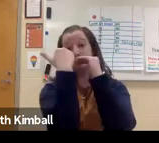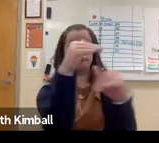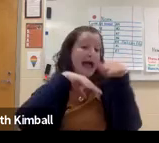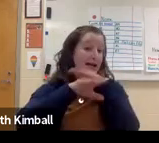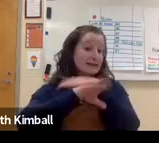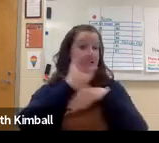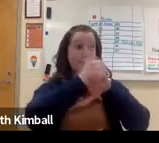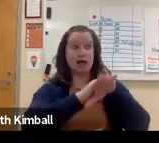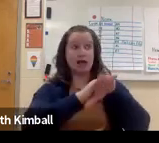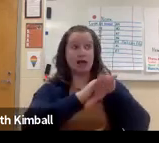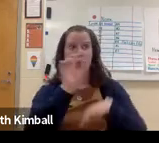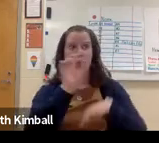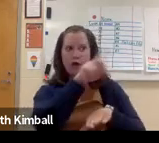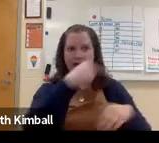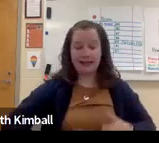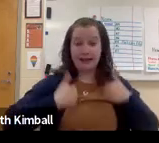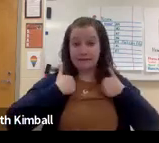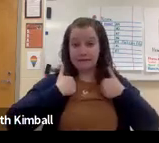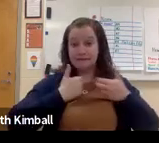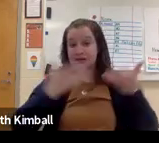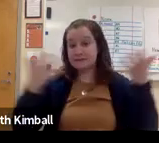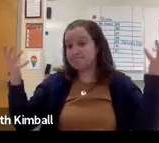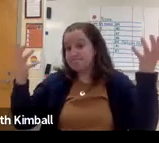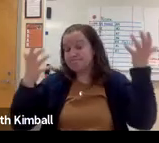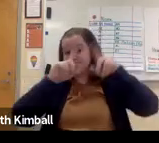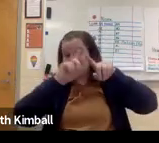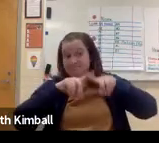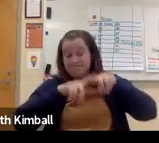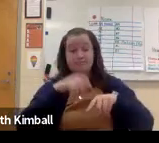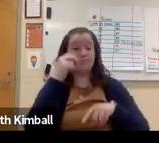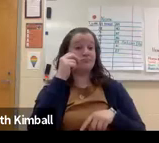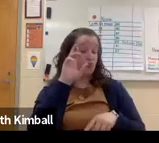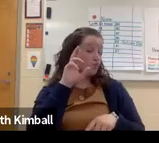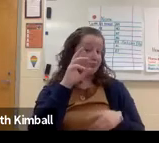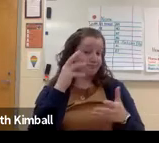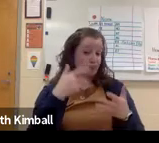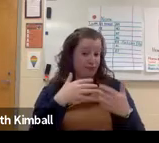or they have limited accessibility because of where they live.